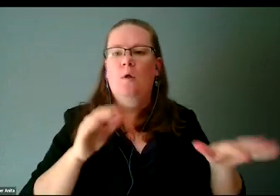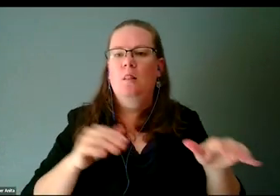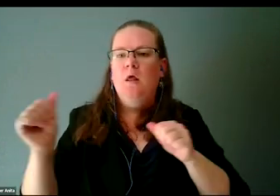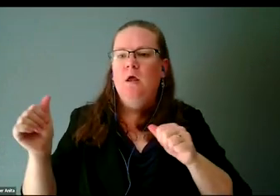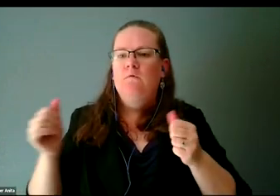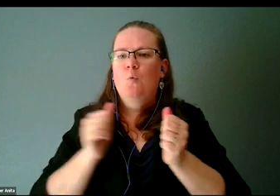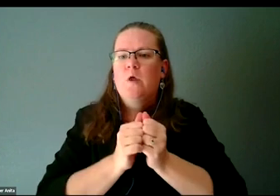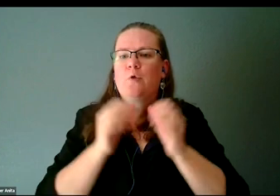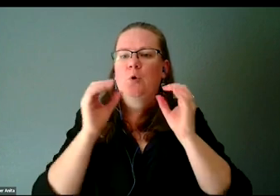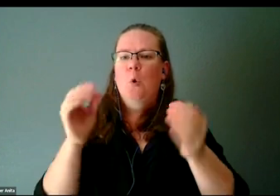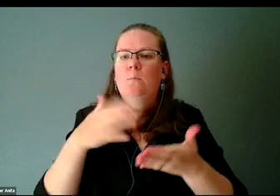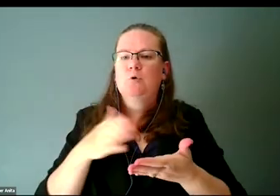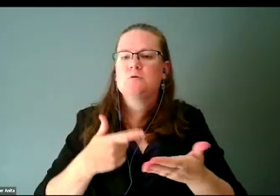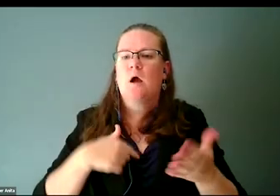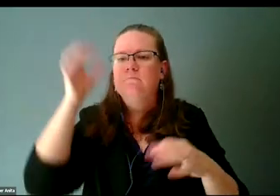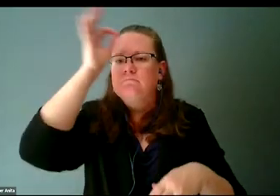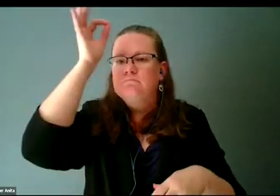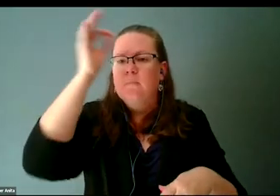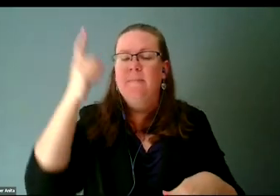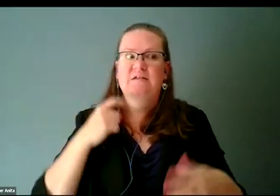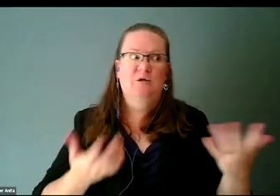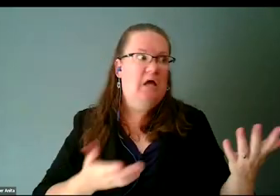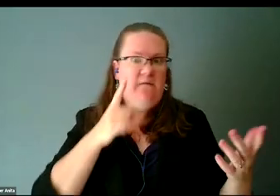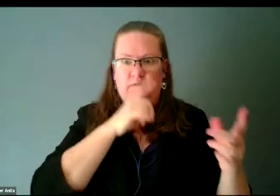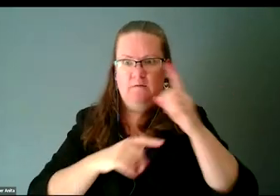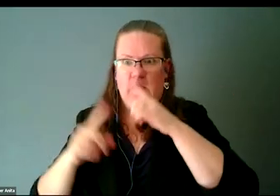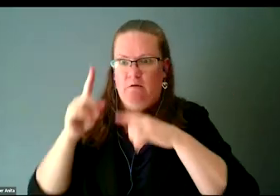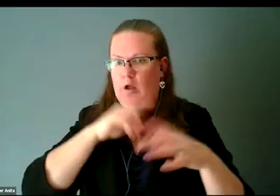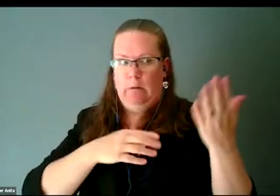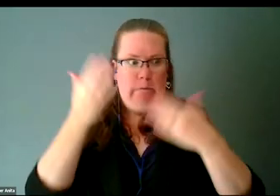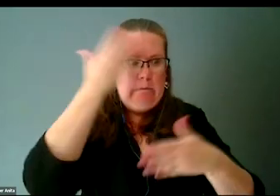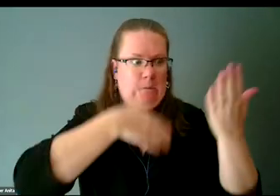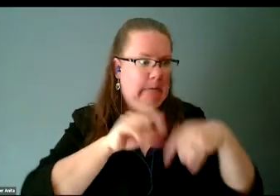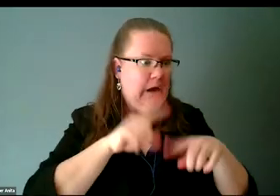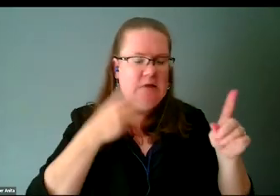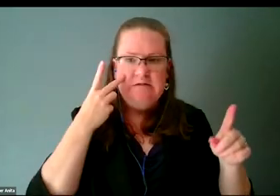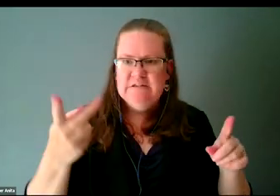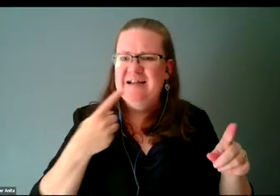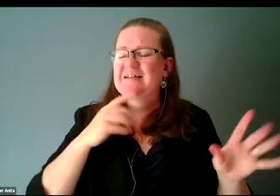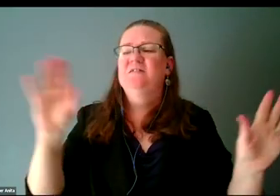because I was just faking my way through it. I said to myself, "I'm done." I built my own accessible studio,